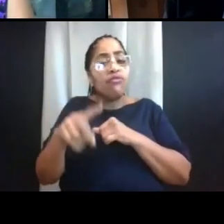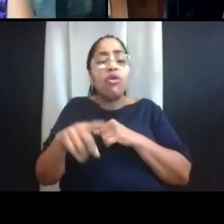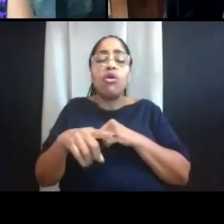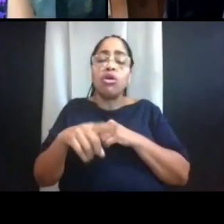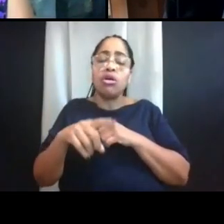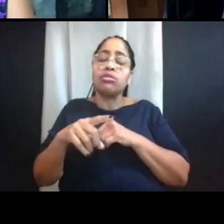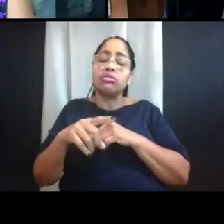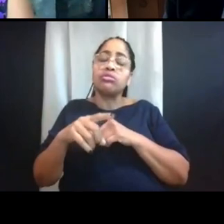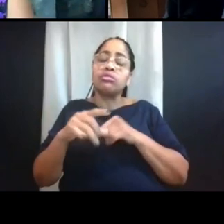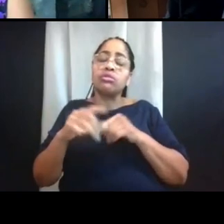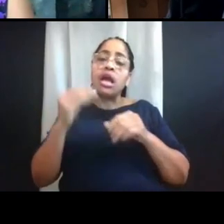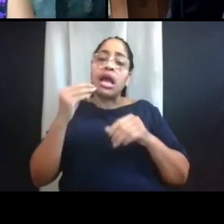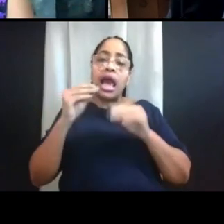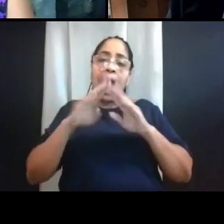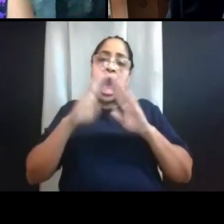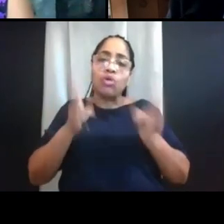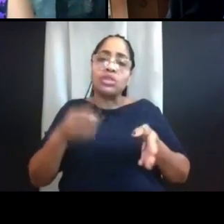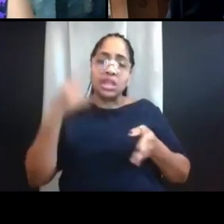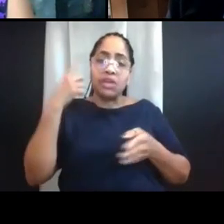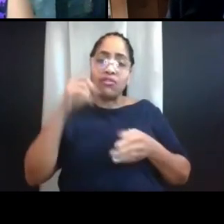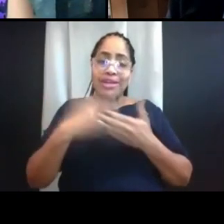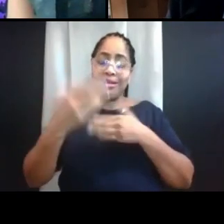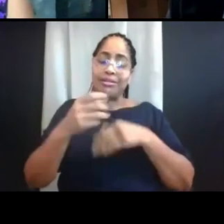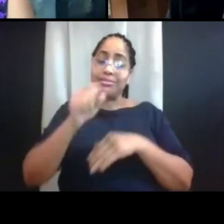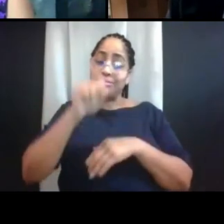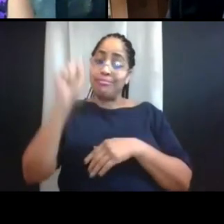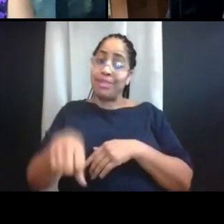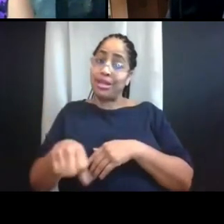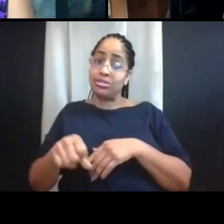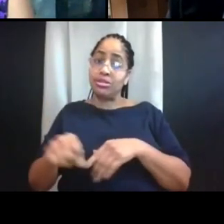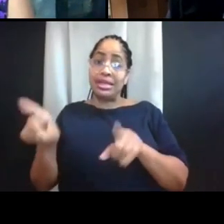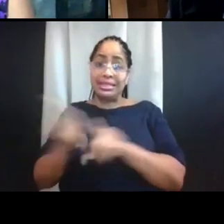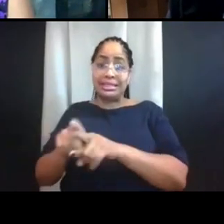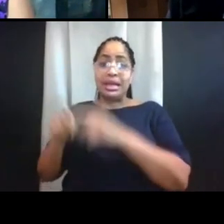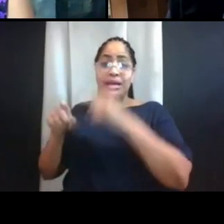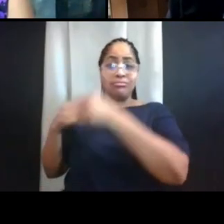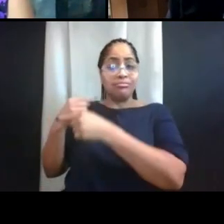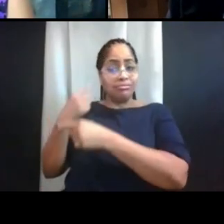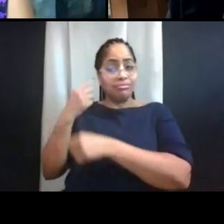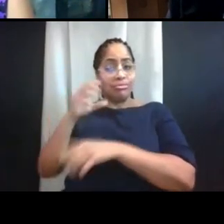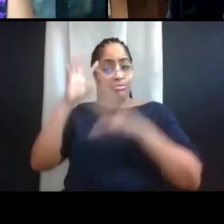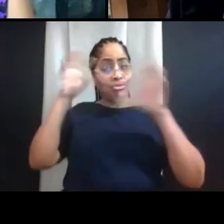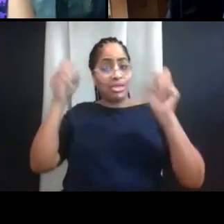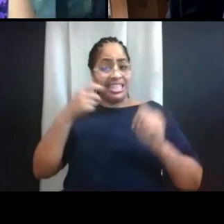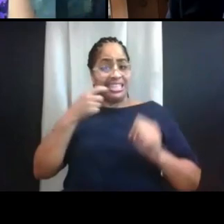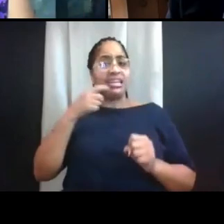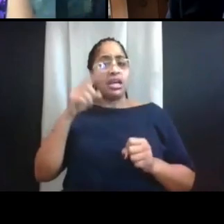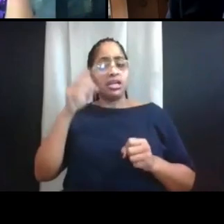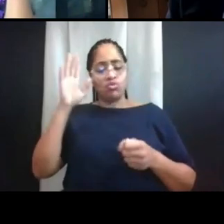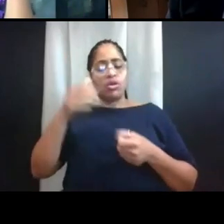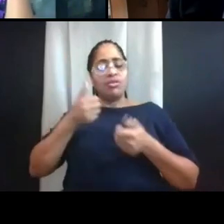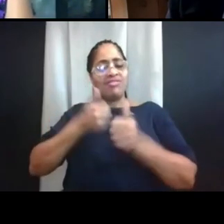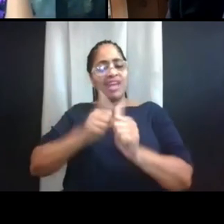As President Schlissel said, this will be based on a number of factors and needs.